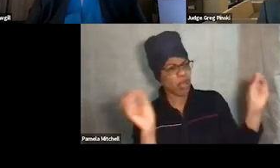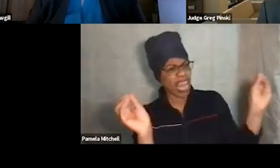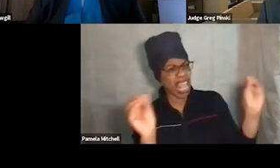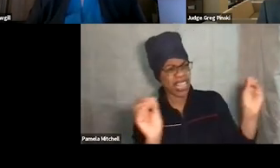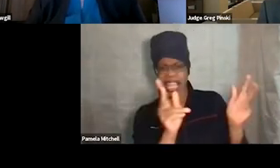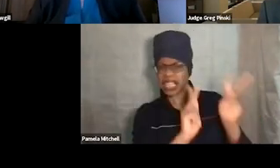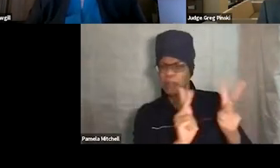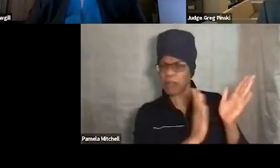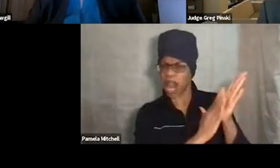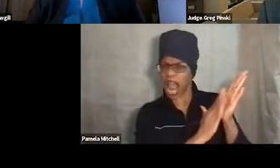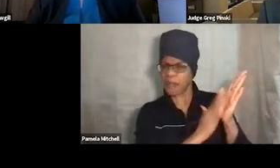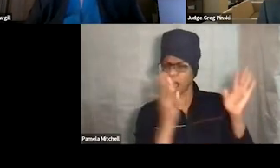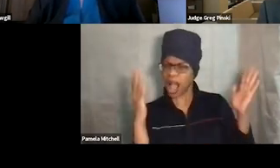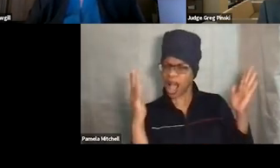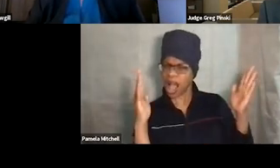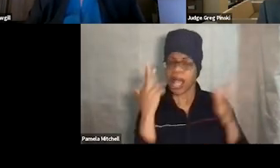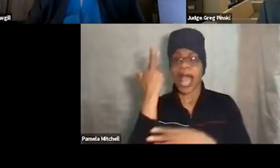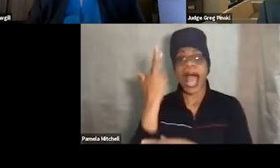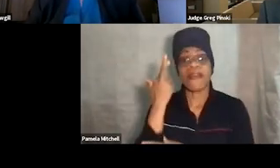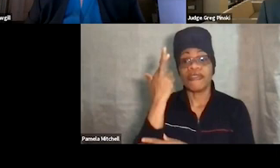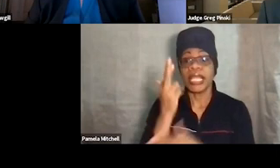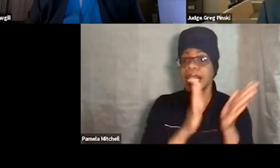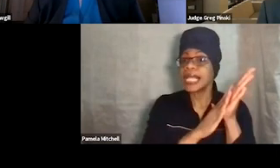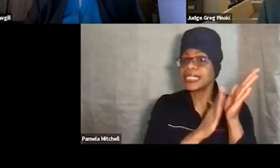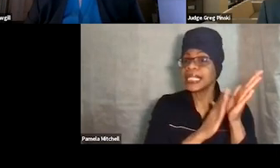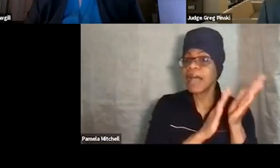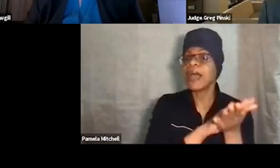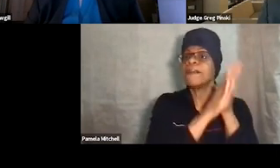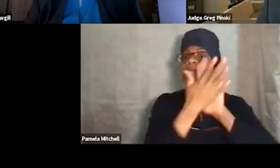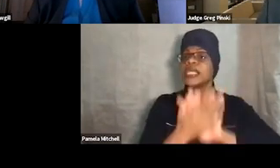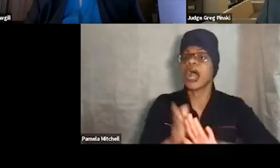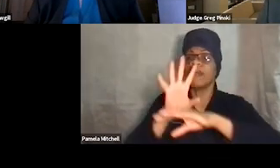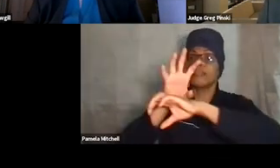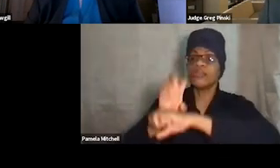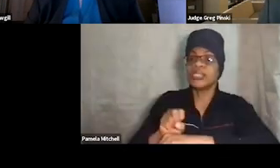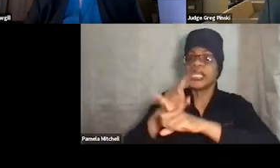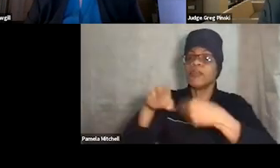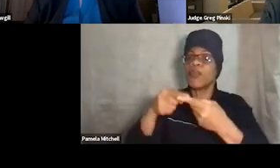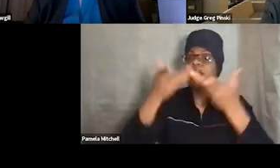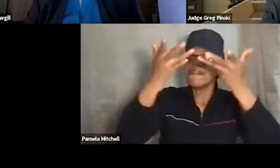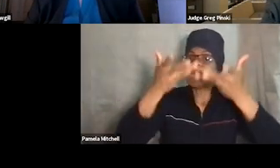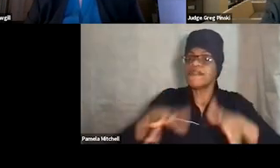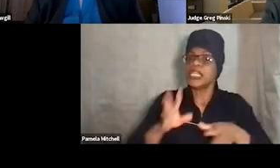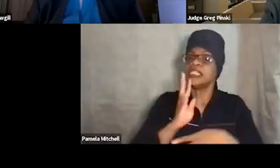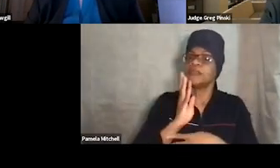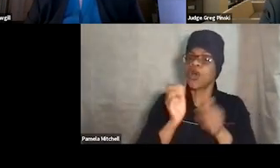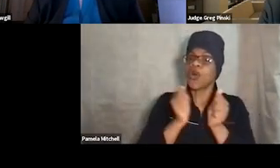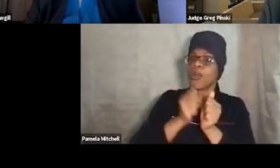And I realized that clapping had just become routine for when they were done speaking to the judge. And that's not what we want.